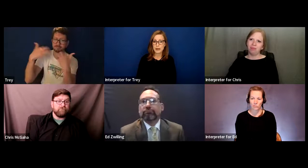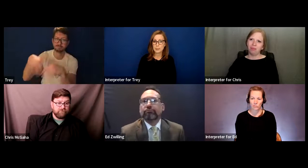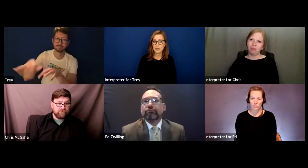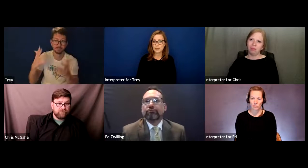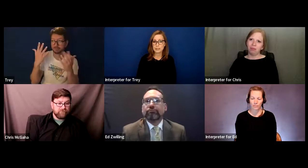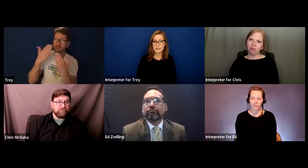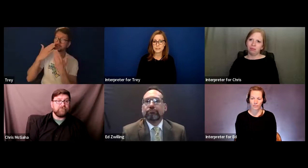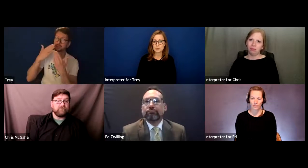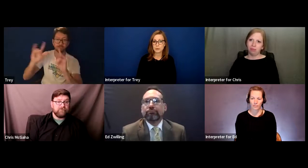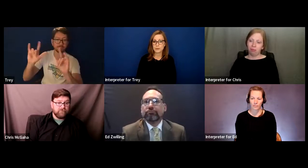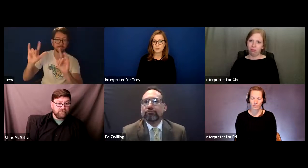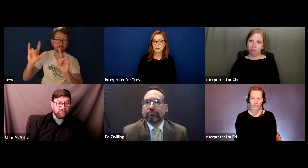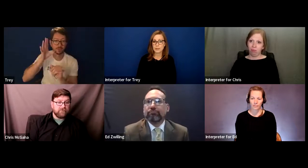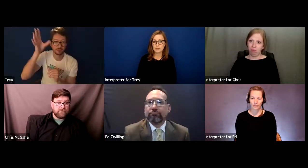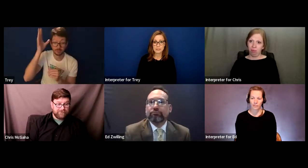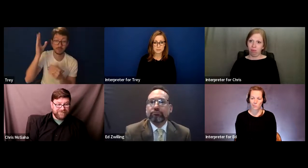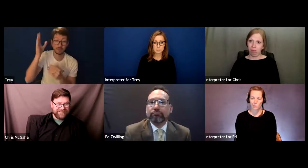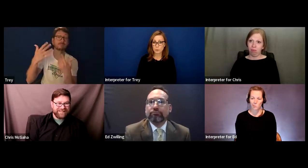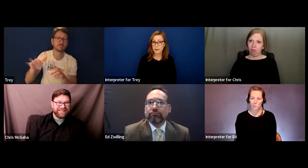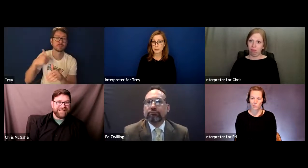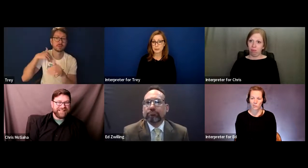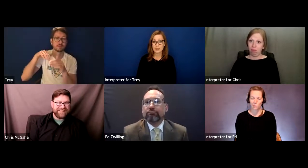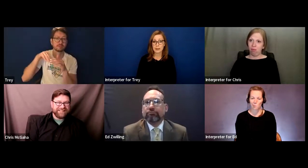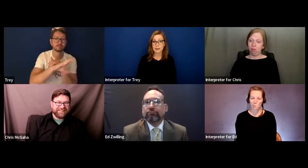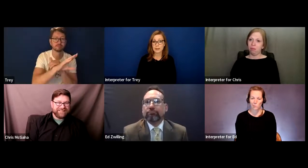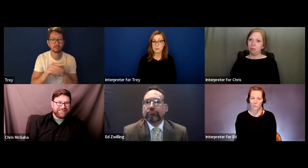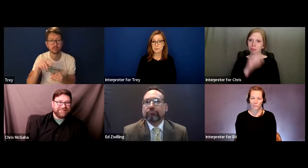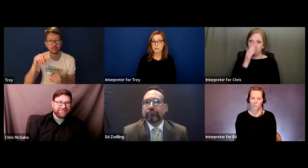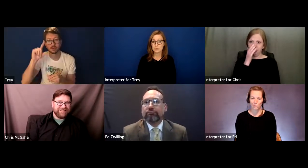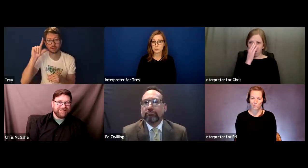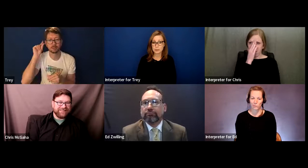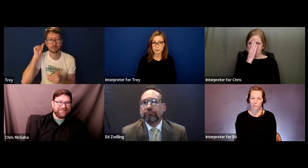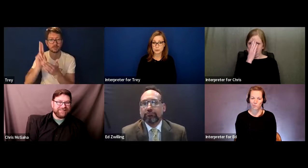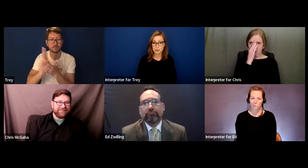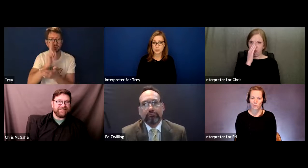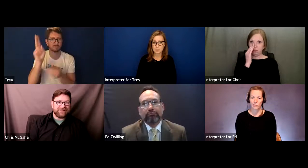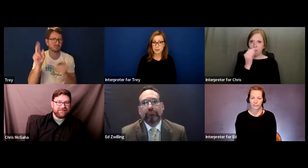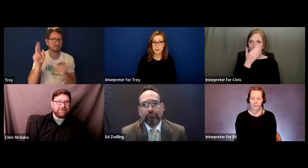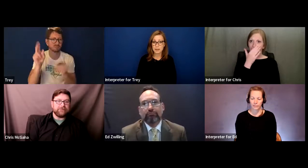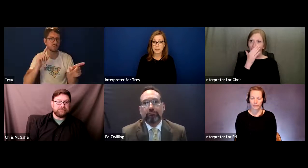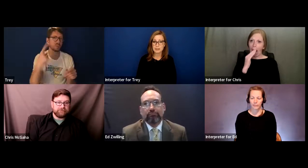my parents were involved every step of the way and I am just full of gratitude for them.